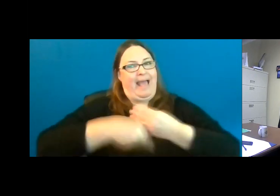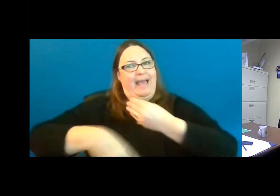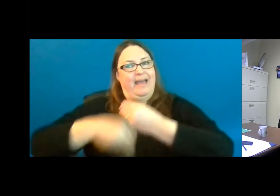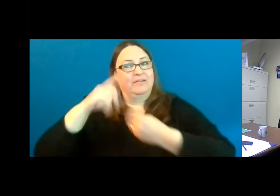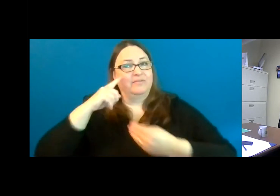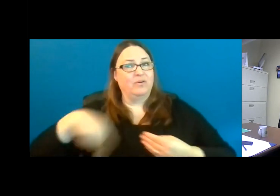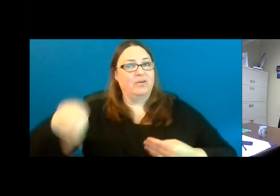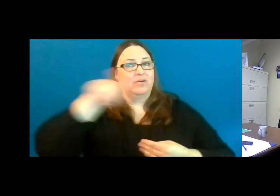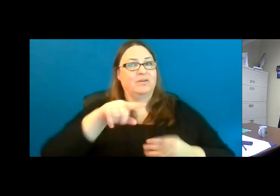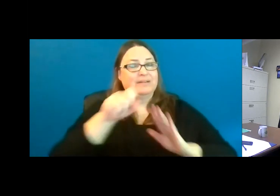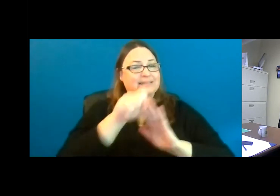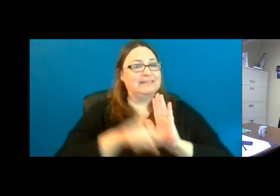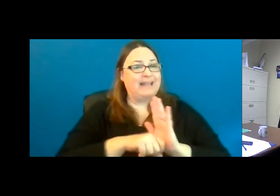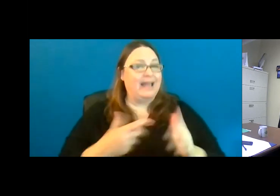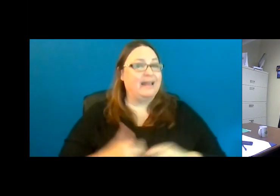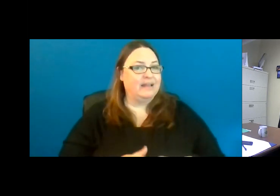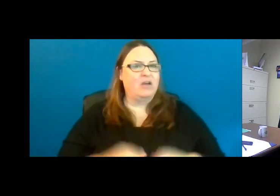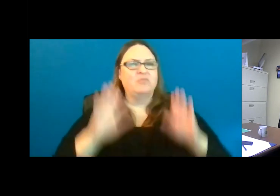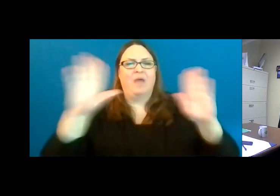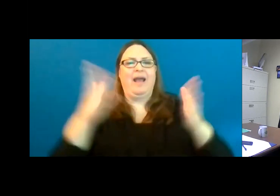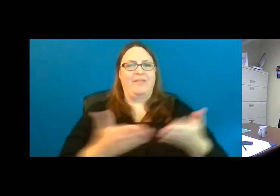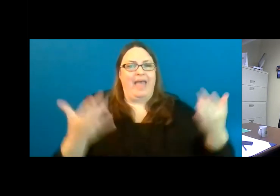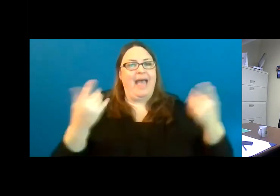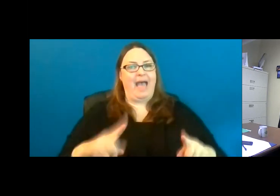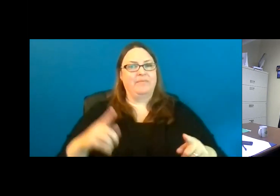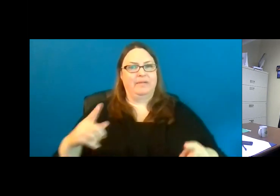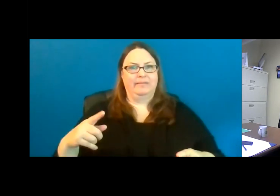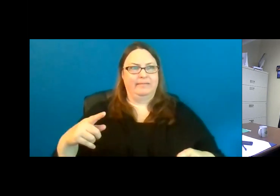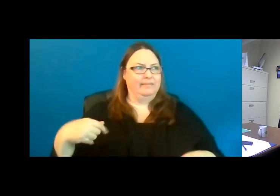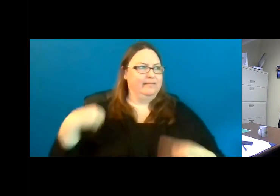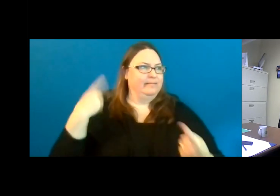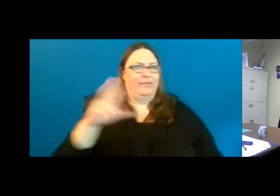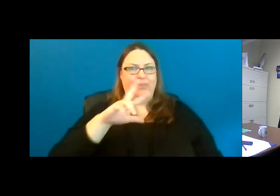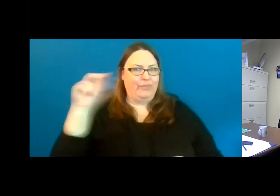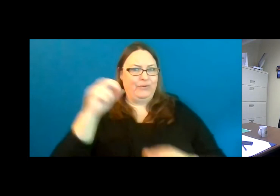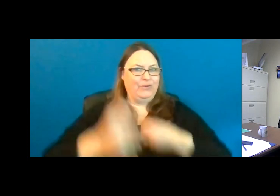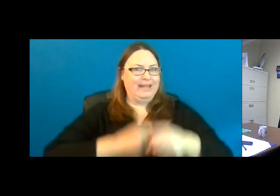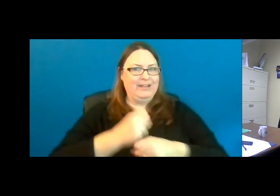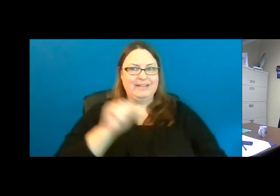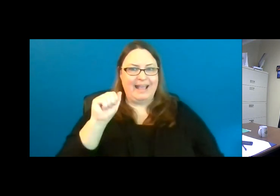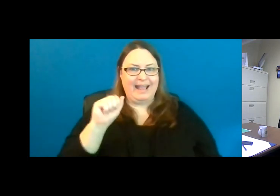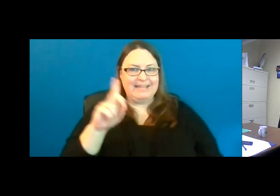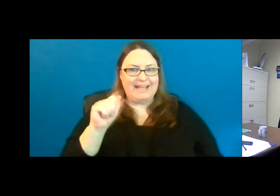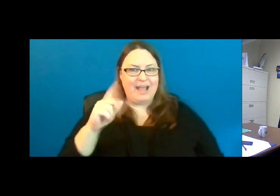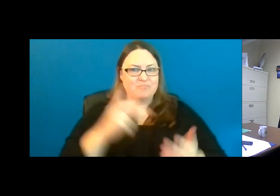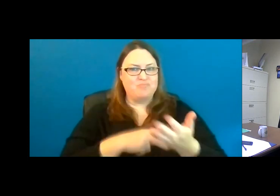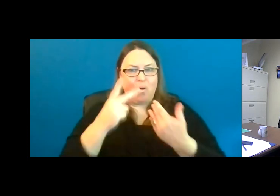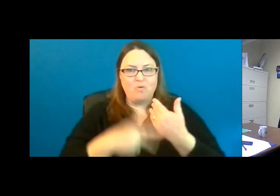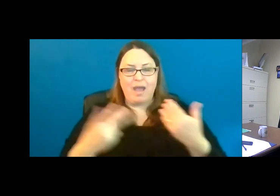What a great thing that's been happening these last 30 years of the ADA program, and to think